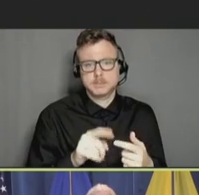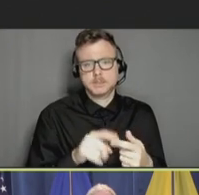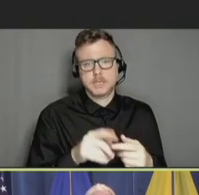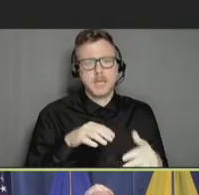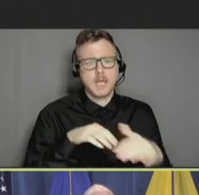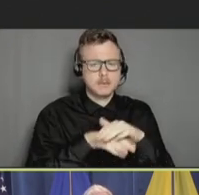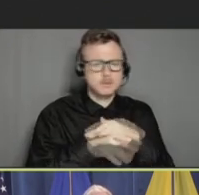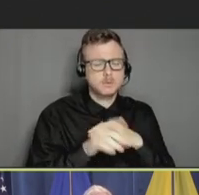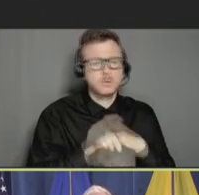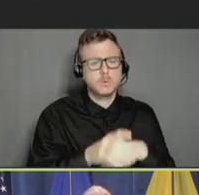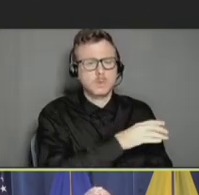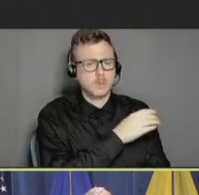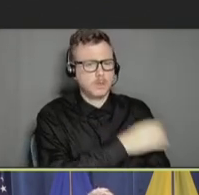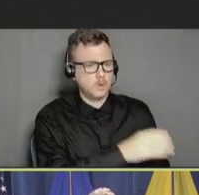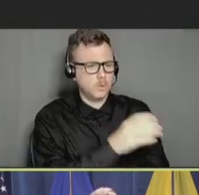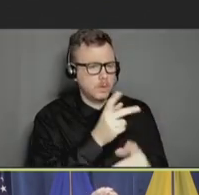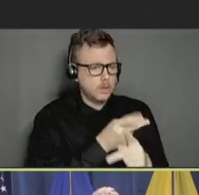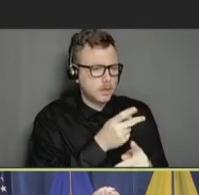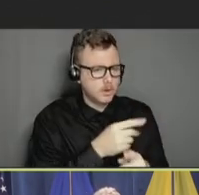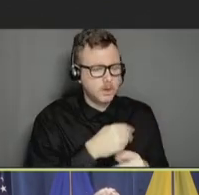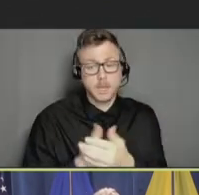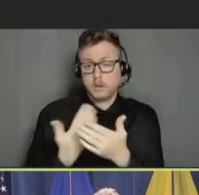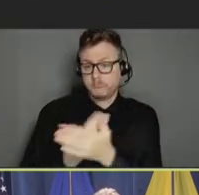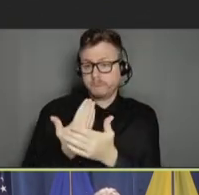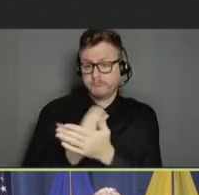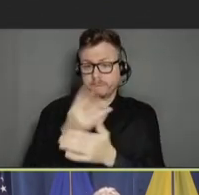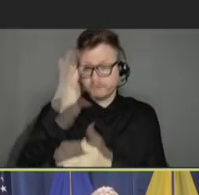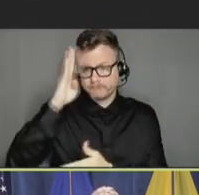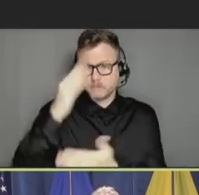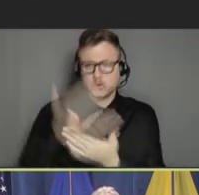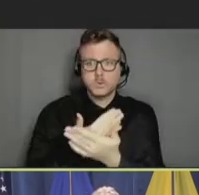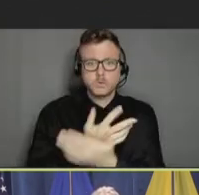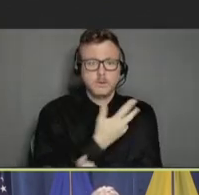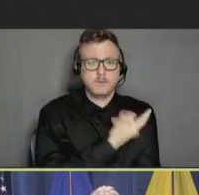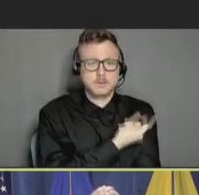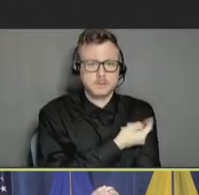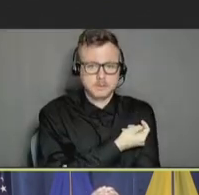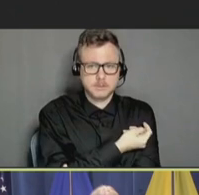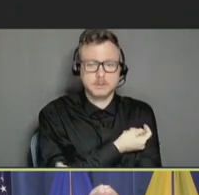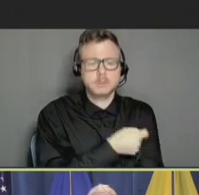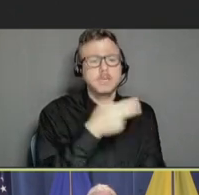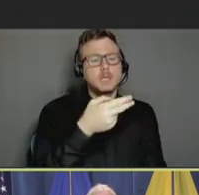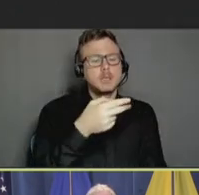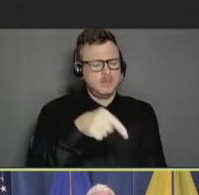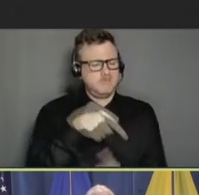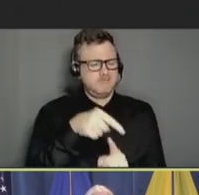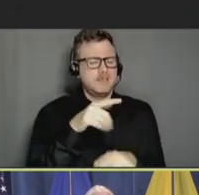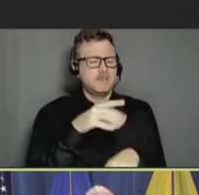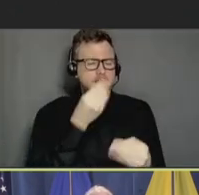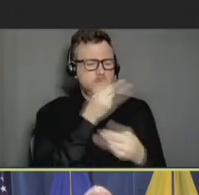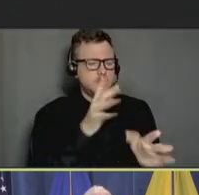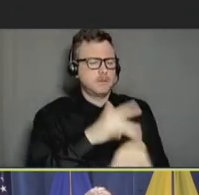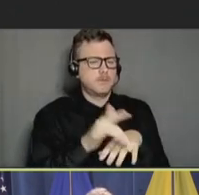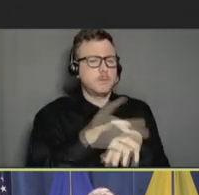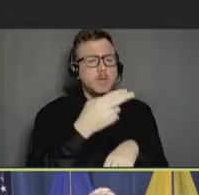development of new vaccines. This report is available on hhs.gov. And I encourage everyone to read it.